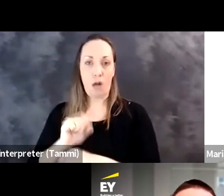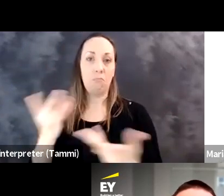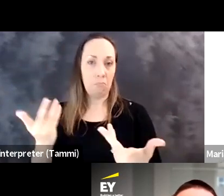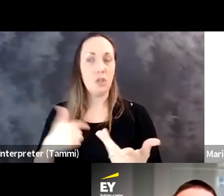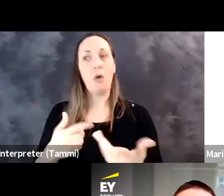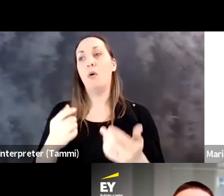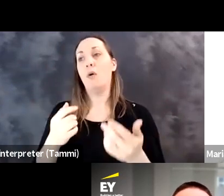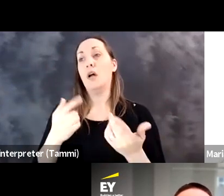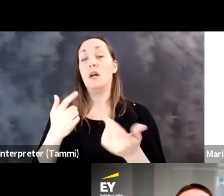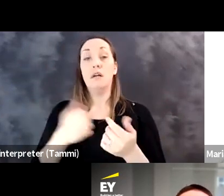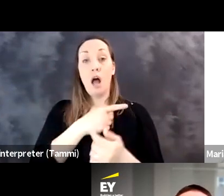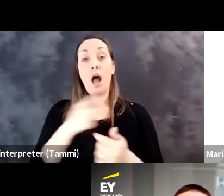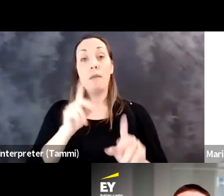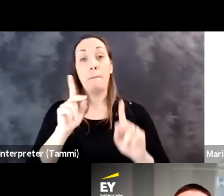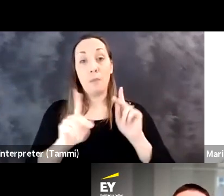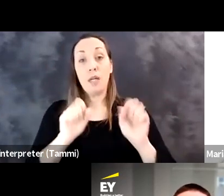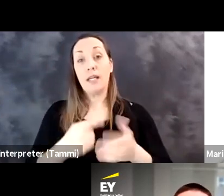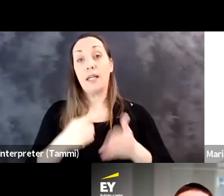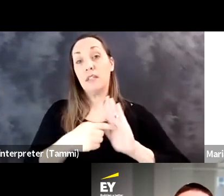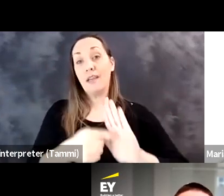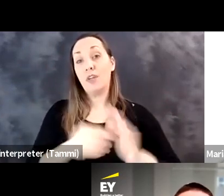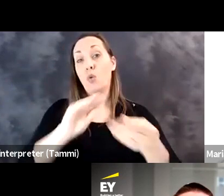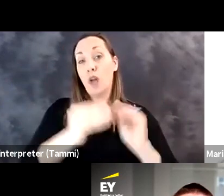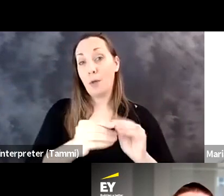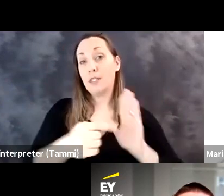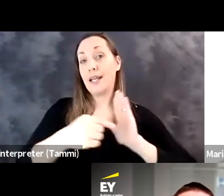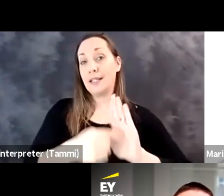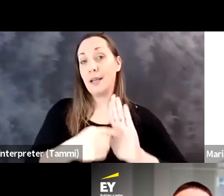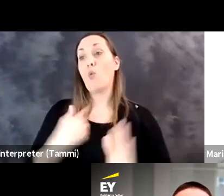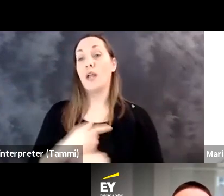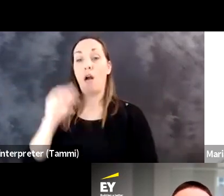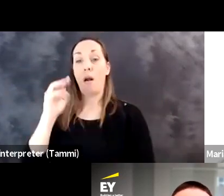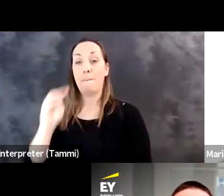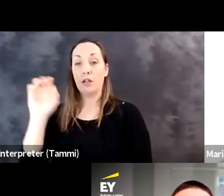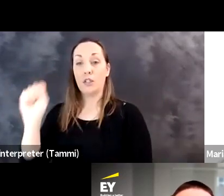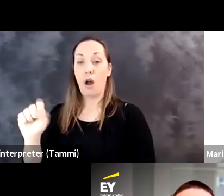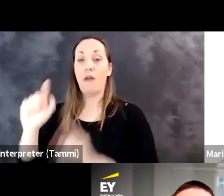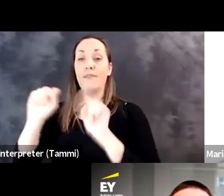that allowed us to transition and everybody to give you sort of a numbers